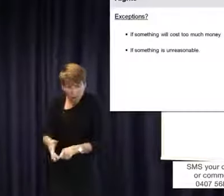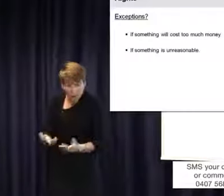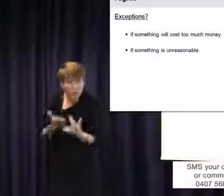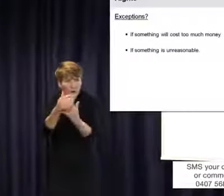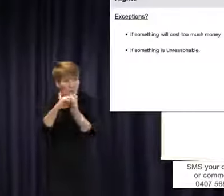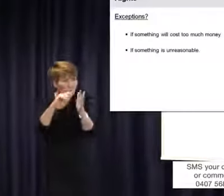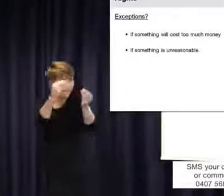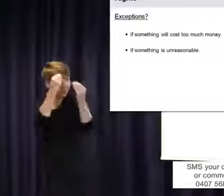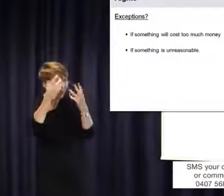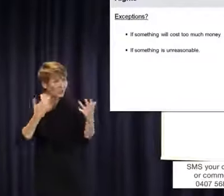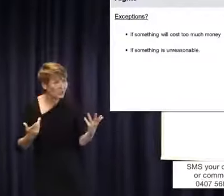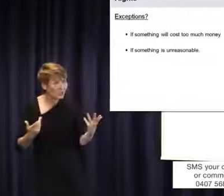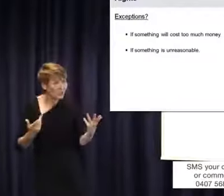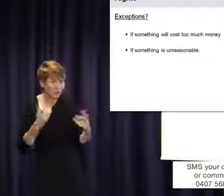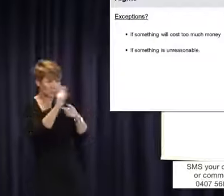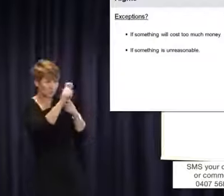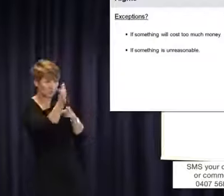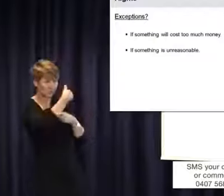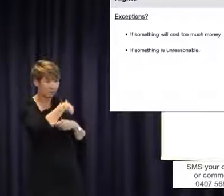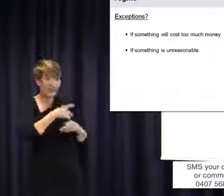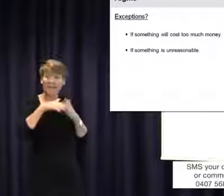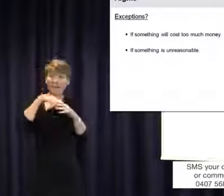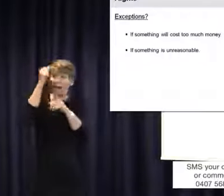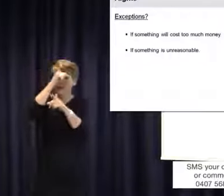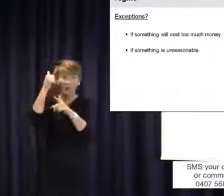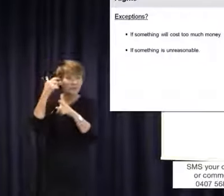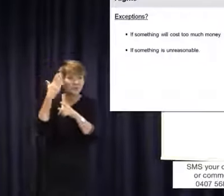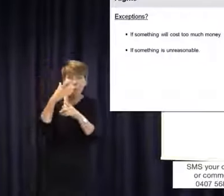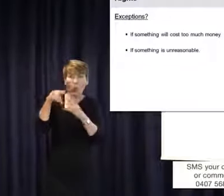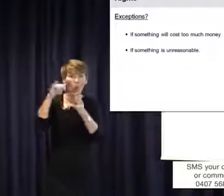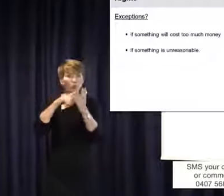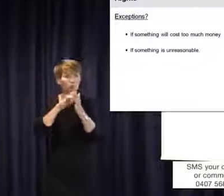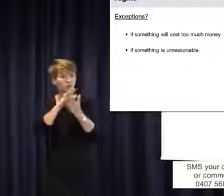worry when the Catholic education, government school or Scotch College tells you something